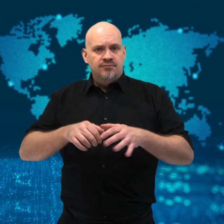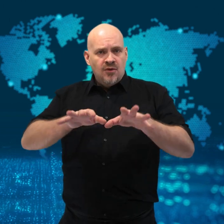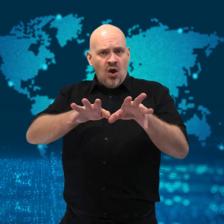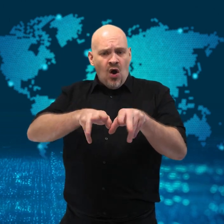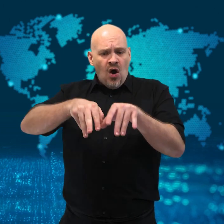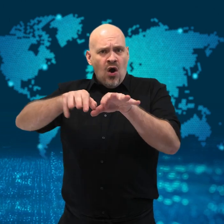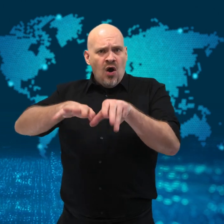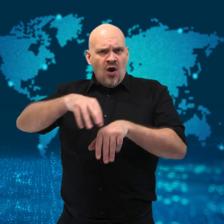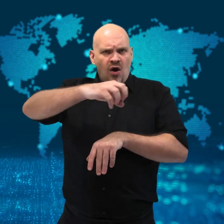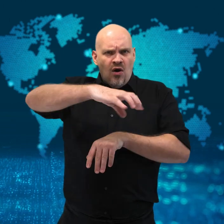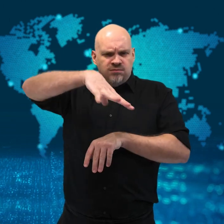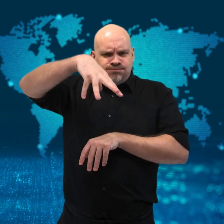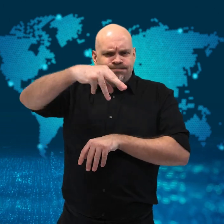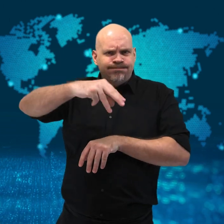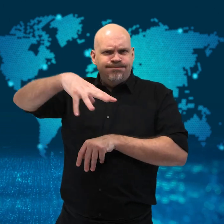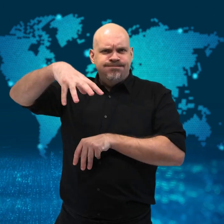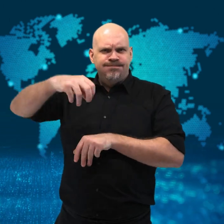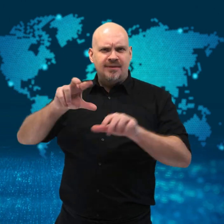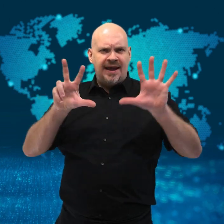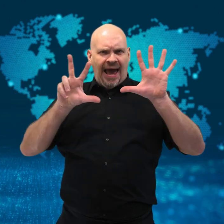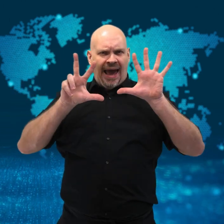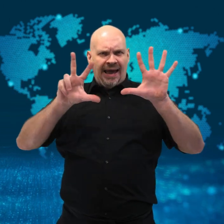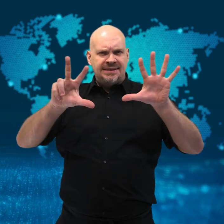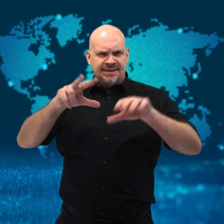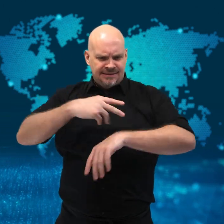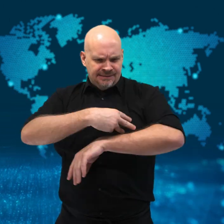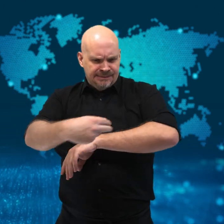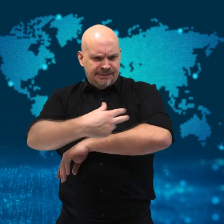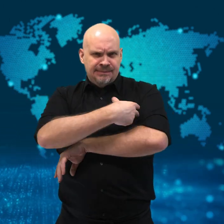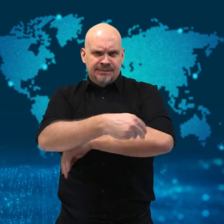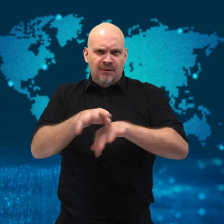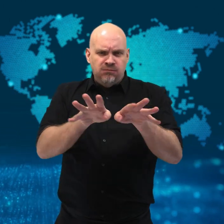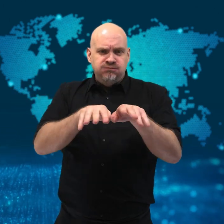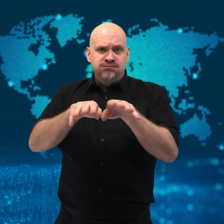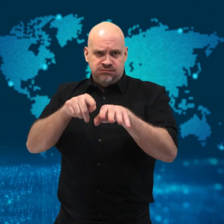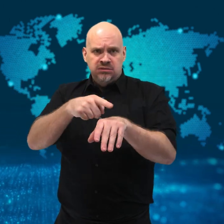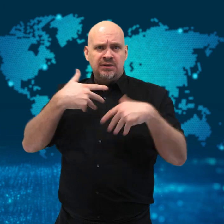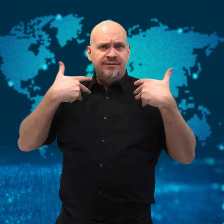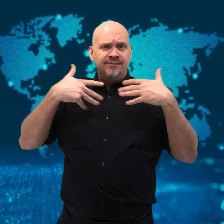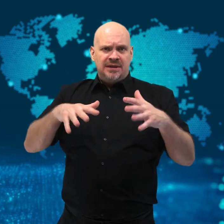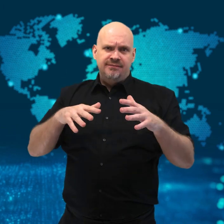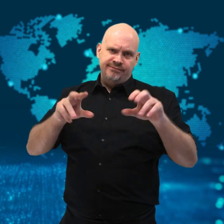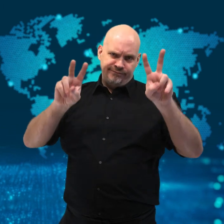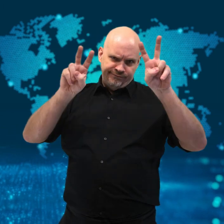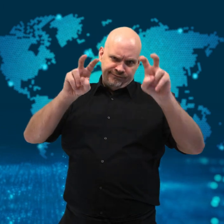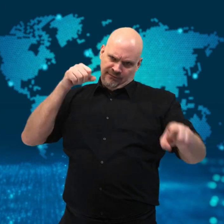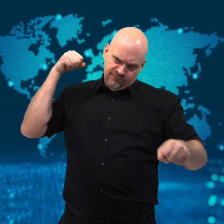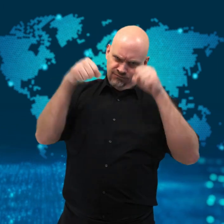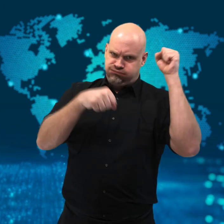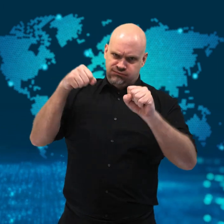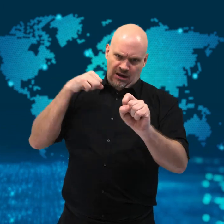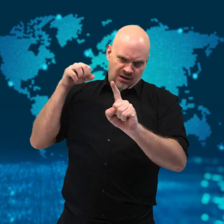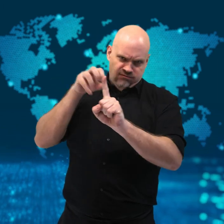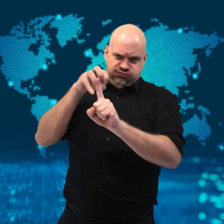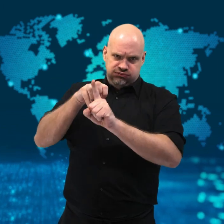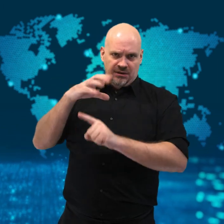[Gavin]: An angry octopus “beat up” a geologist on a beach in Australia.